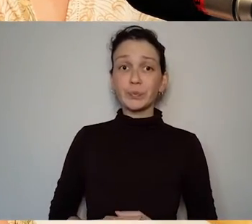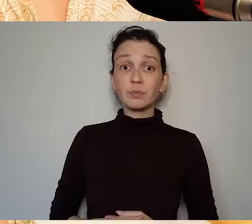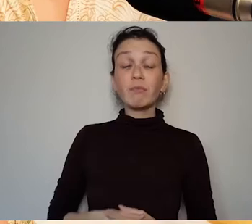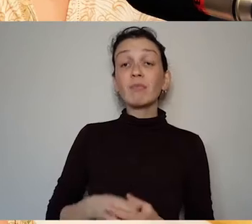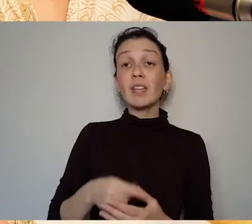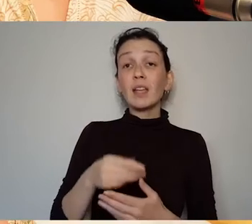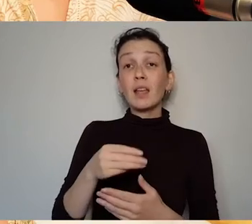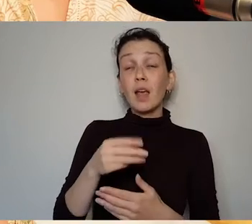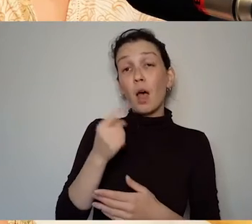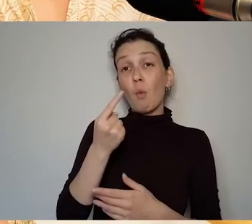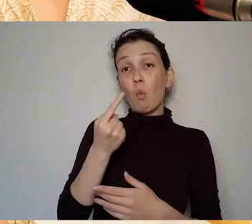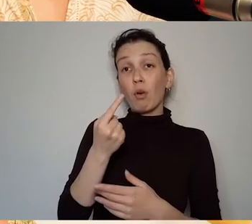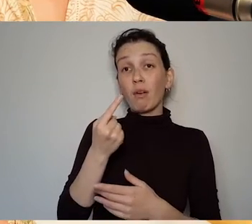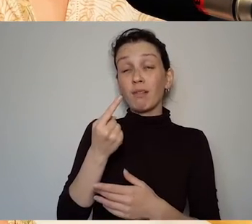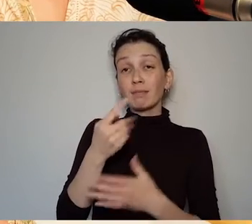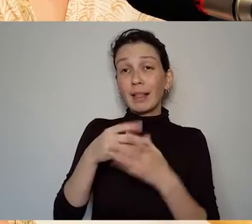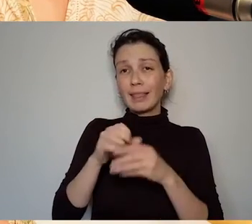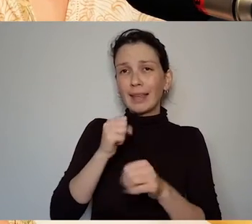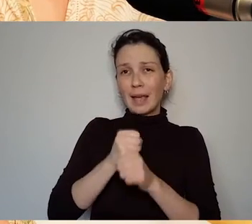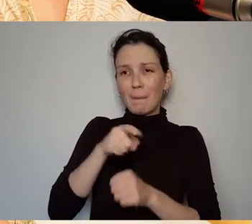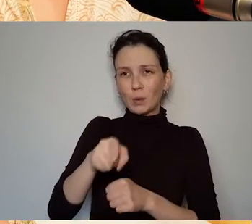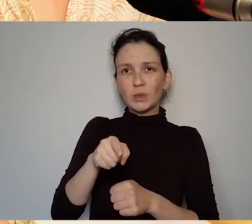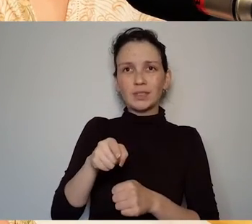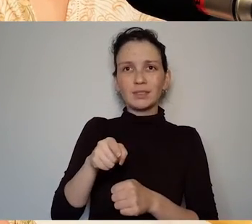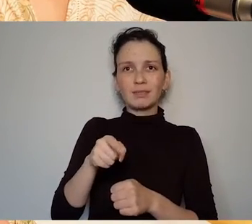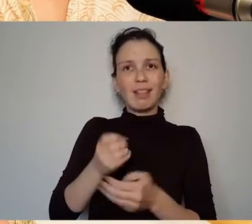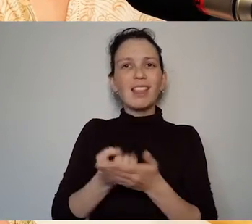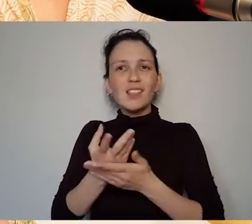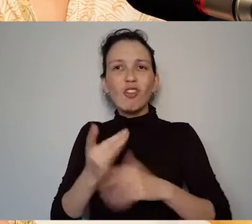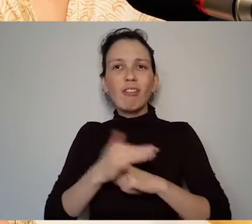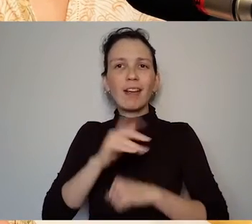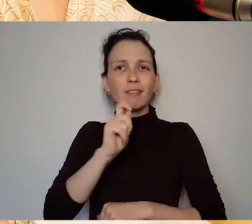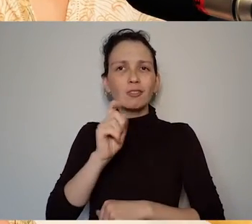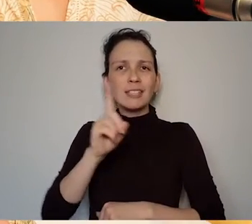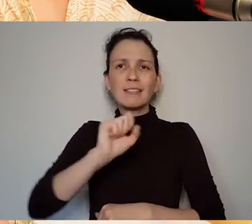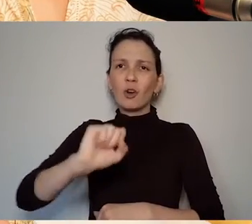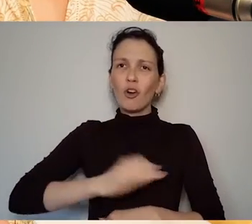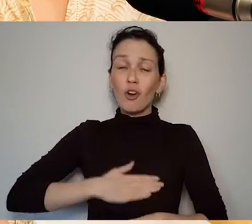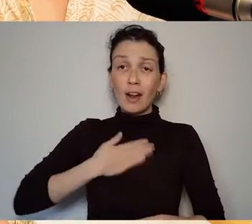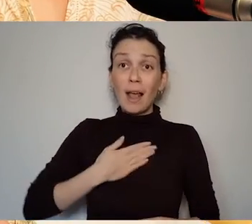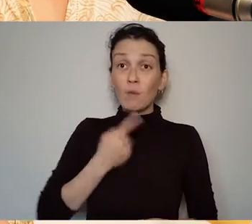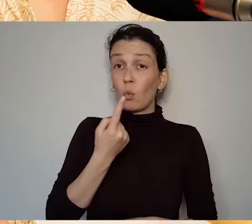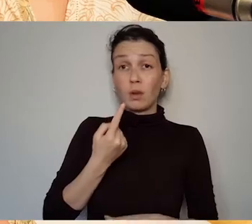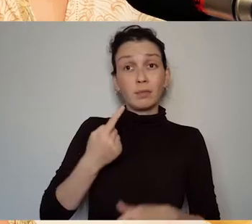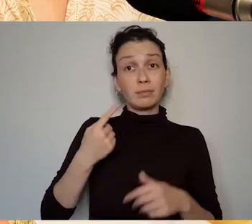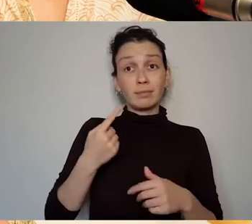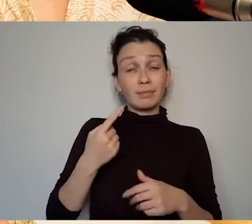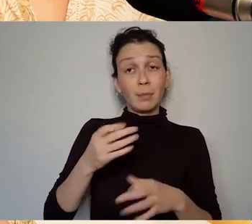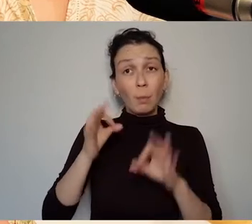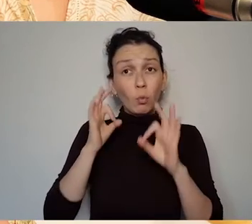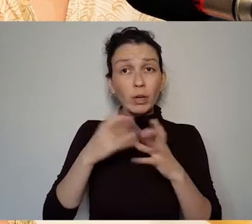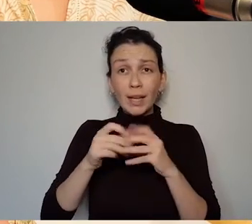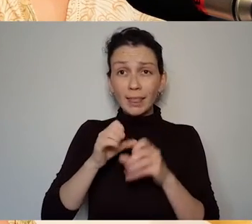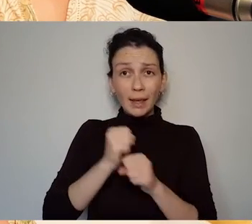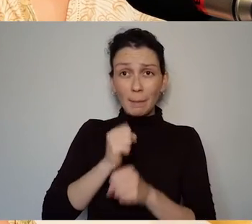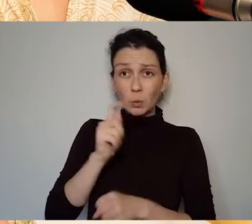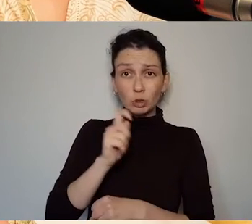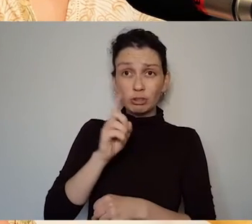One of the amazing things about Deevy is that when she could no longer find a producing